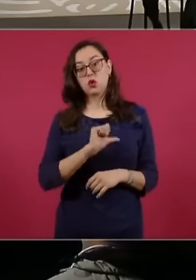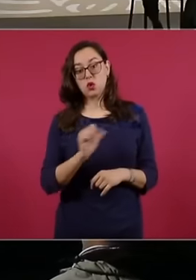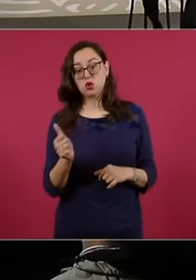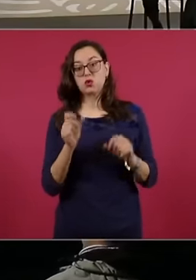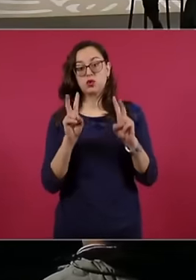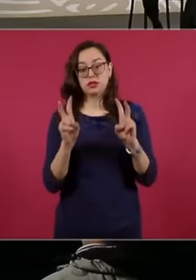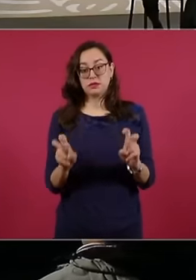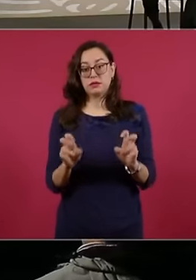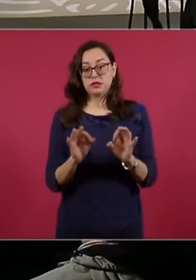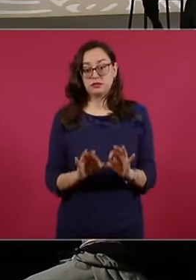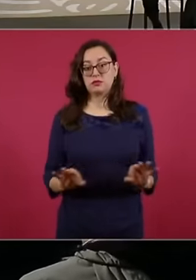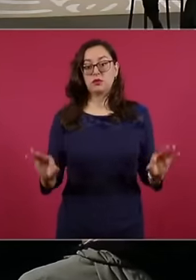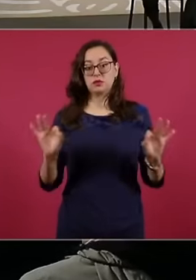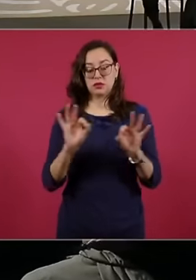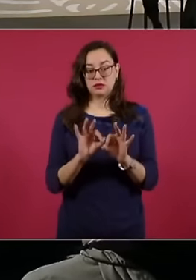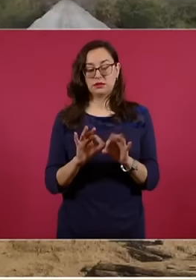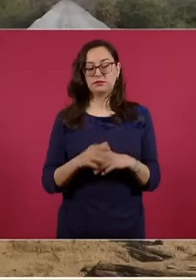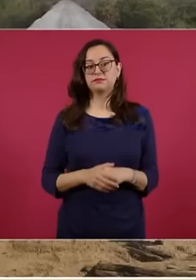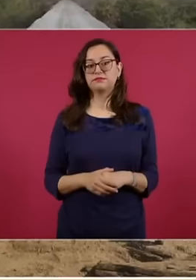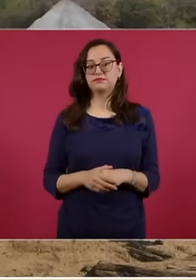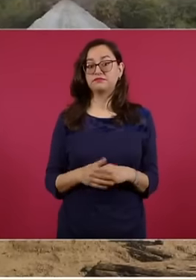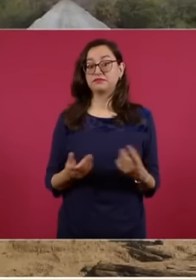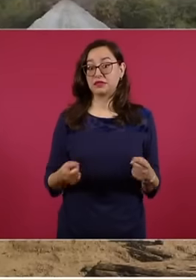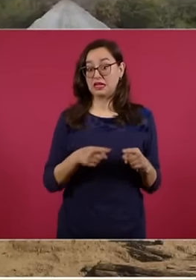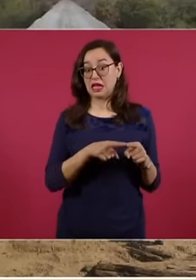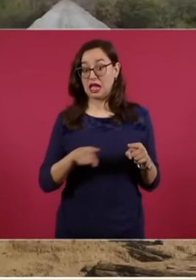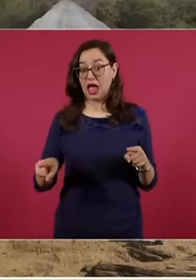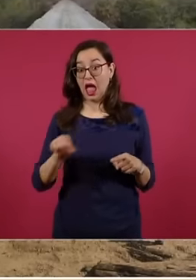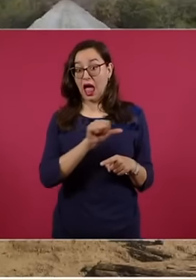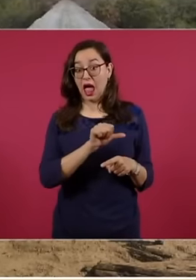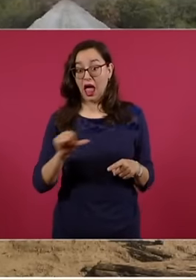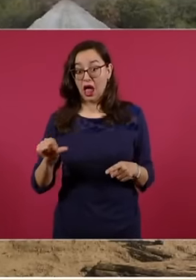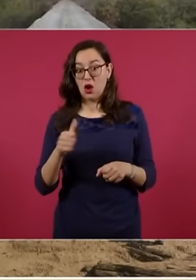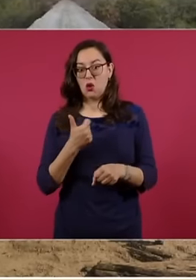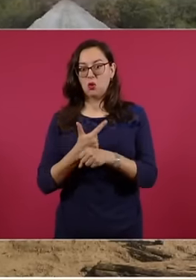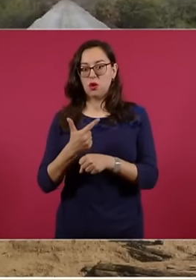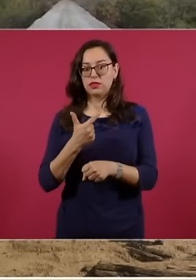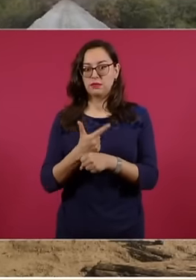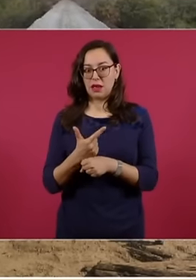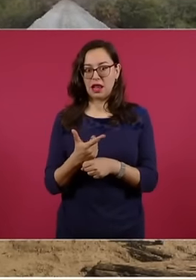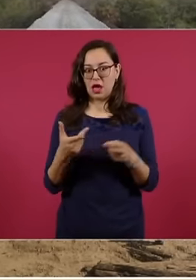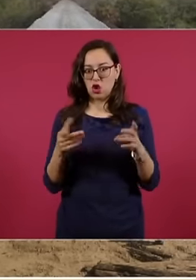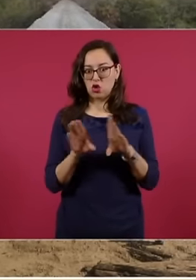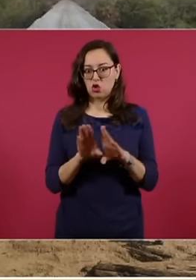with Guatemala goes from Ipec City to Dalg City in Chiapas but there it is interconnected through